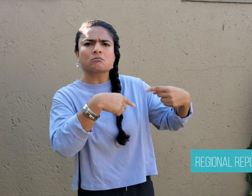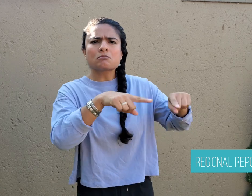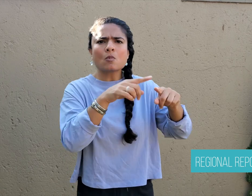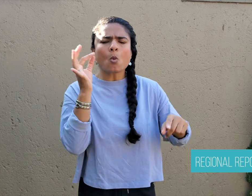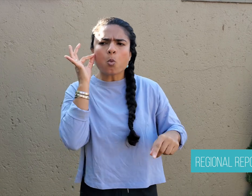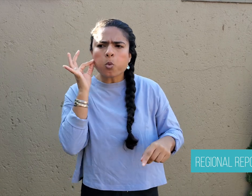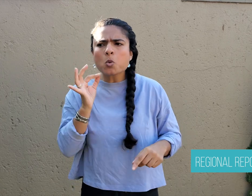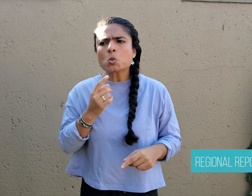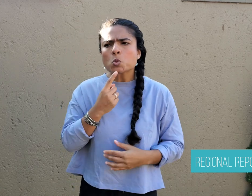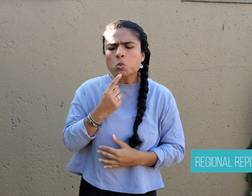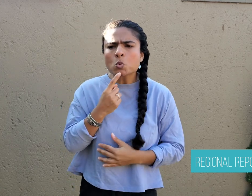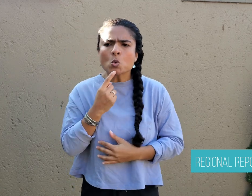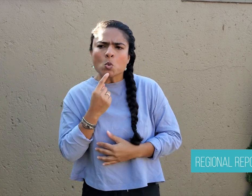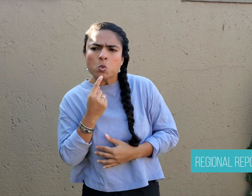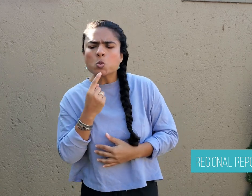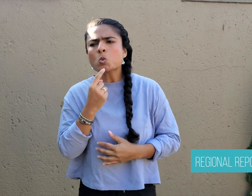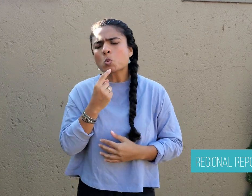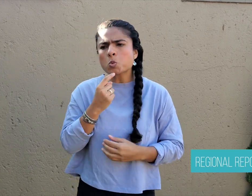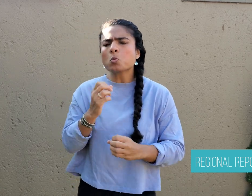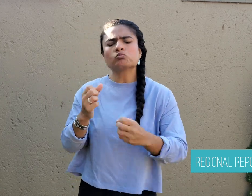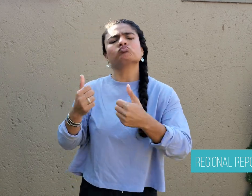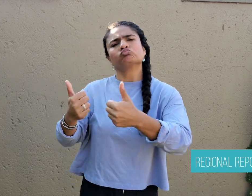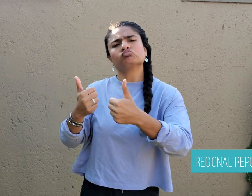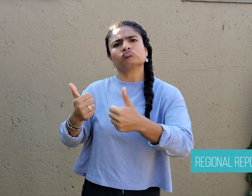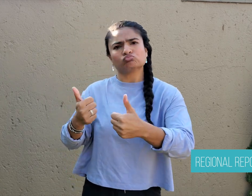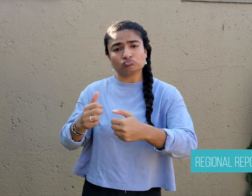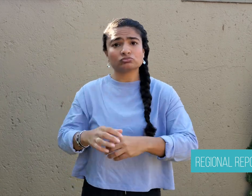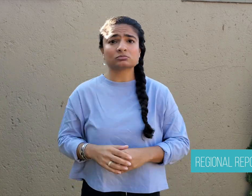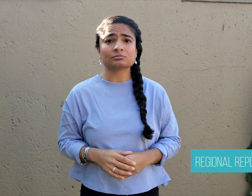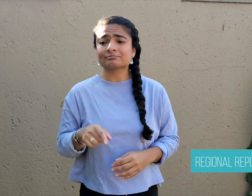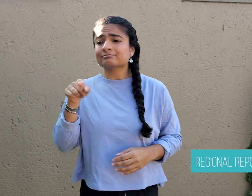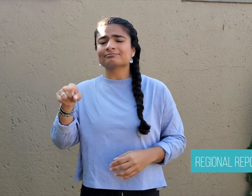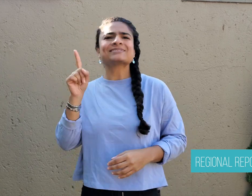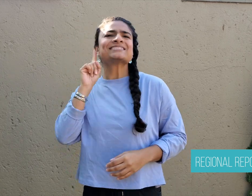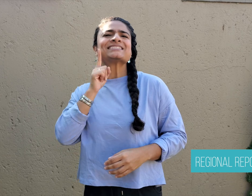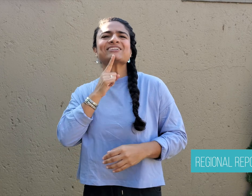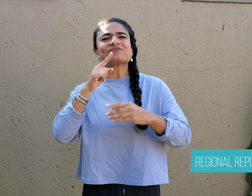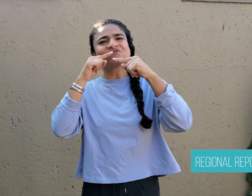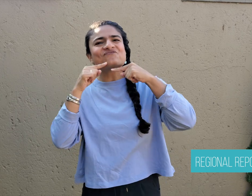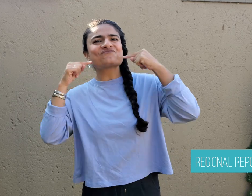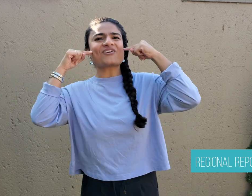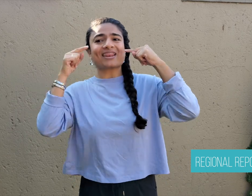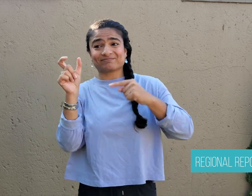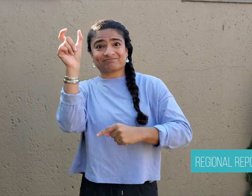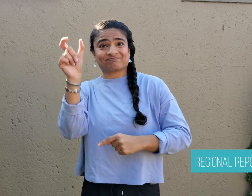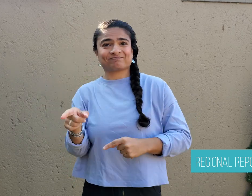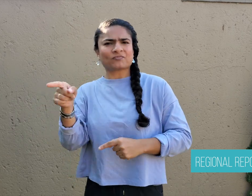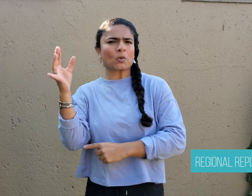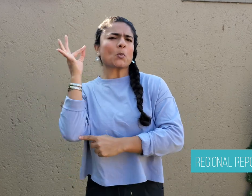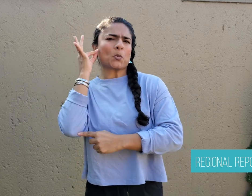in their workplaces by Deaf organizations. This includes